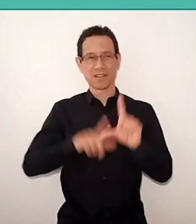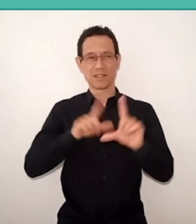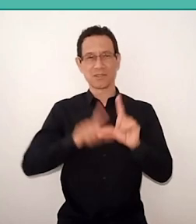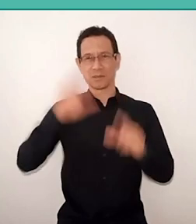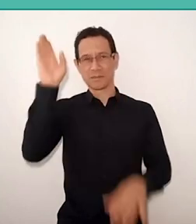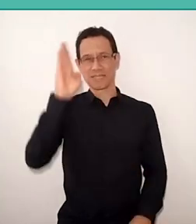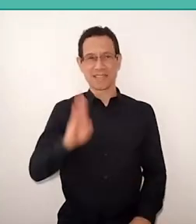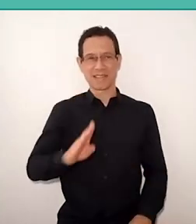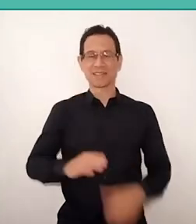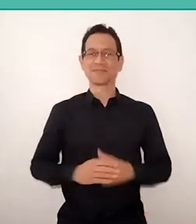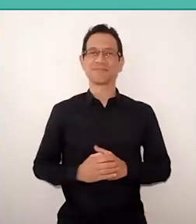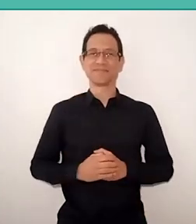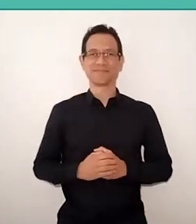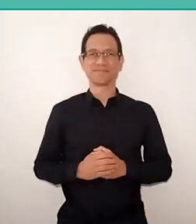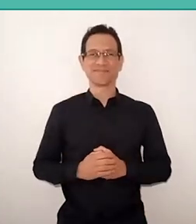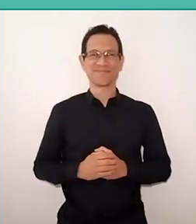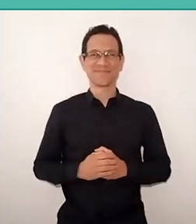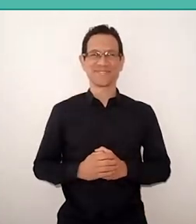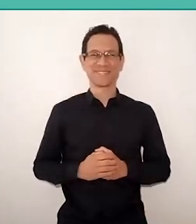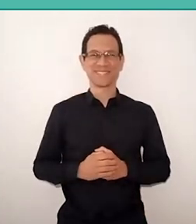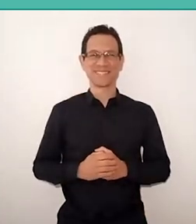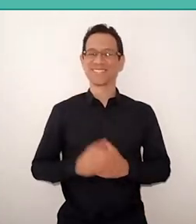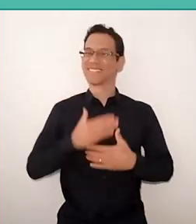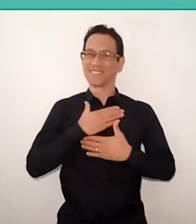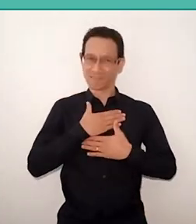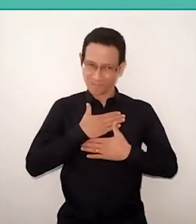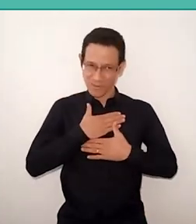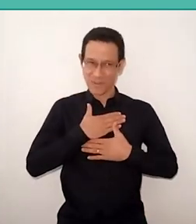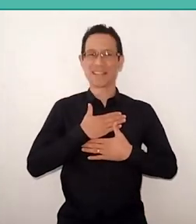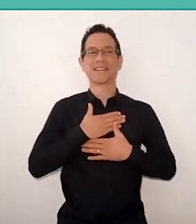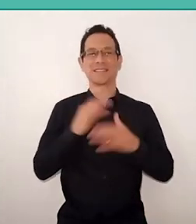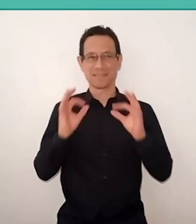With a great honor, Bel has the word.